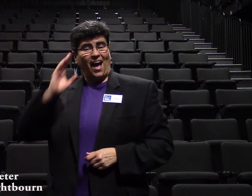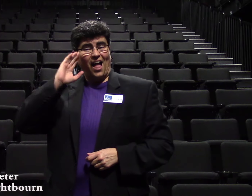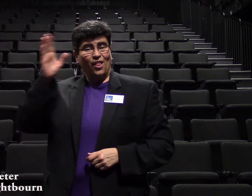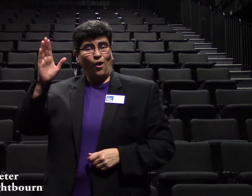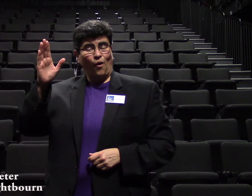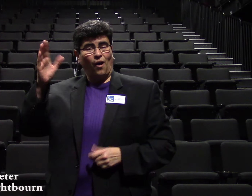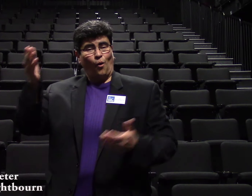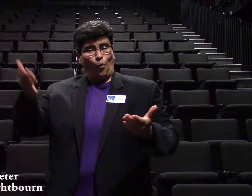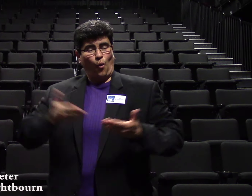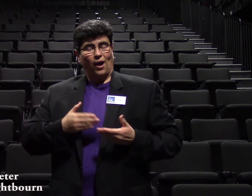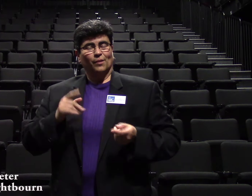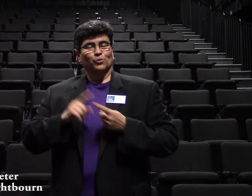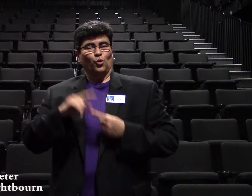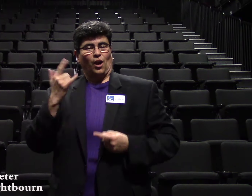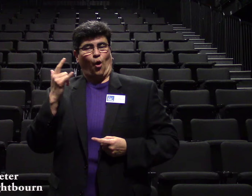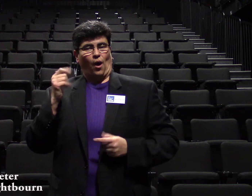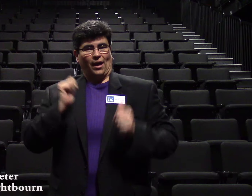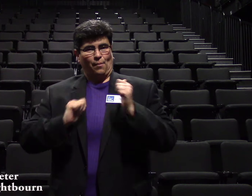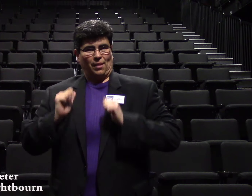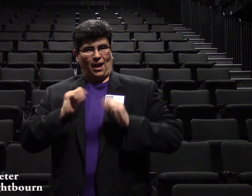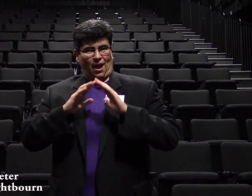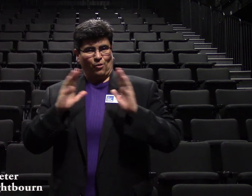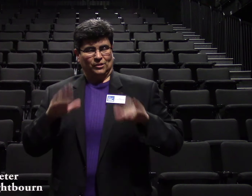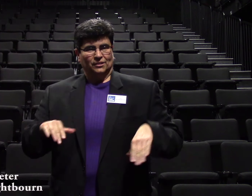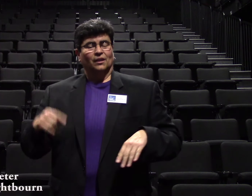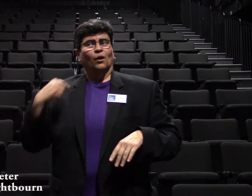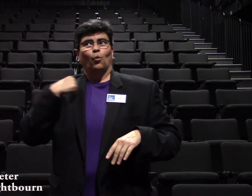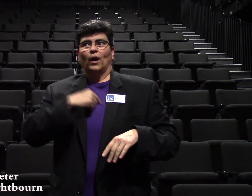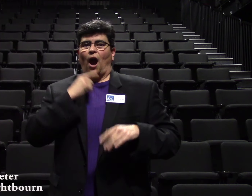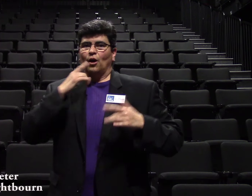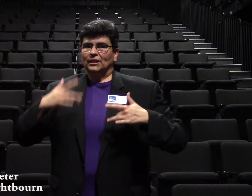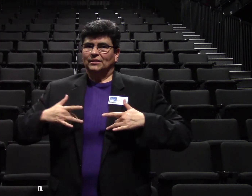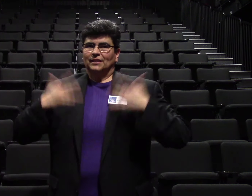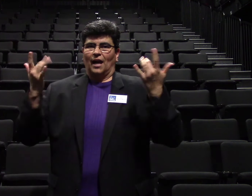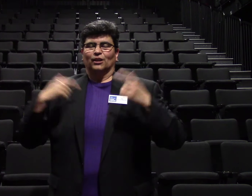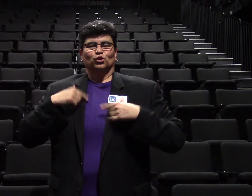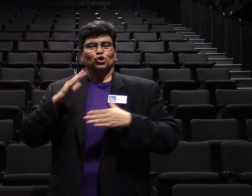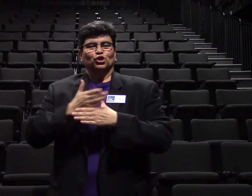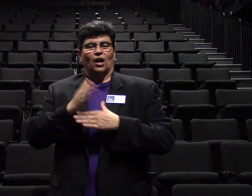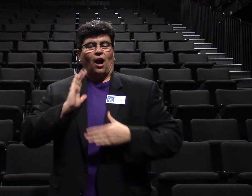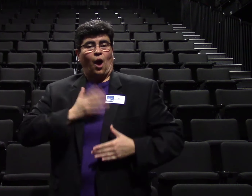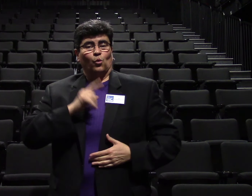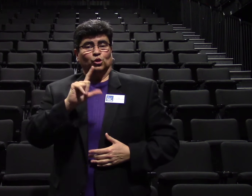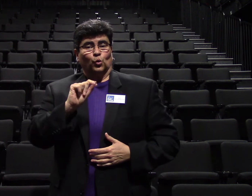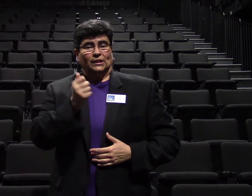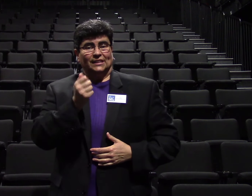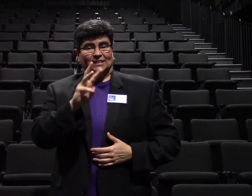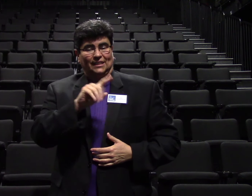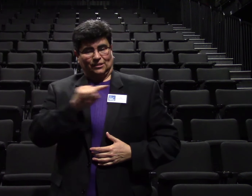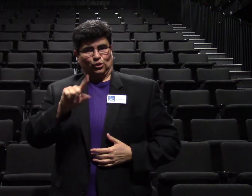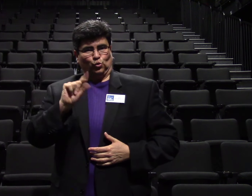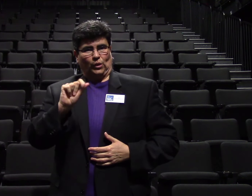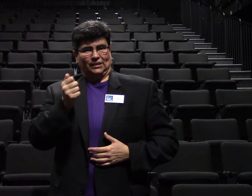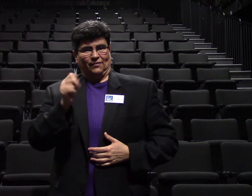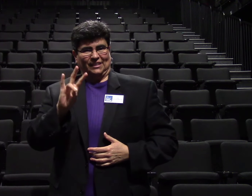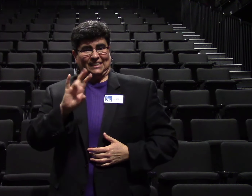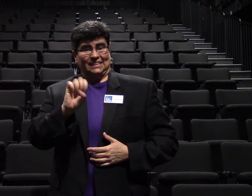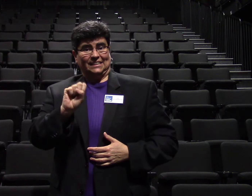Hello. Welcome to La Jolla Playhouse. We are so excited to share our 2016-2017